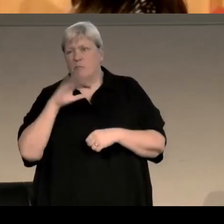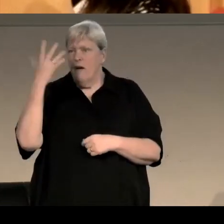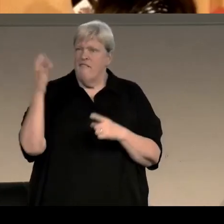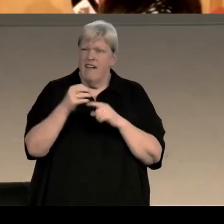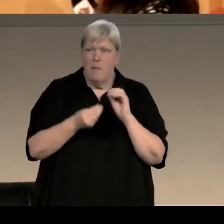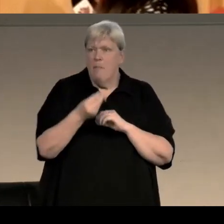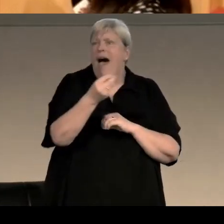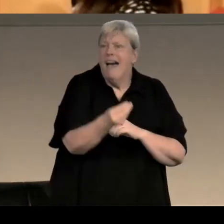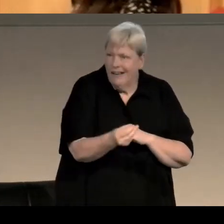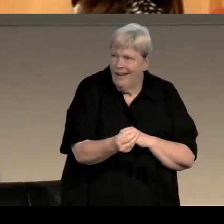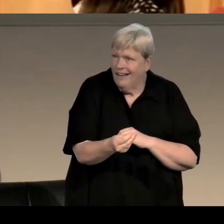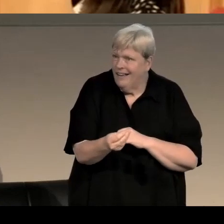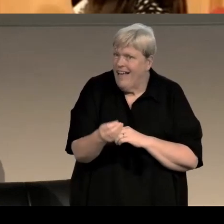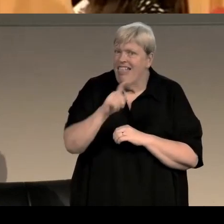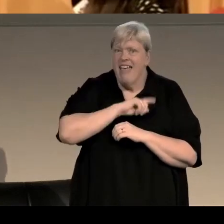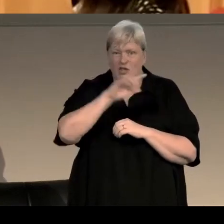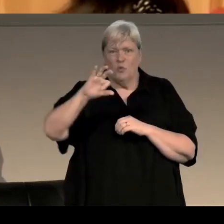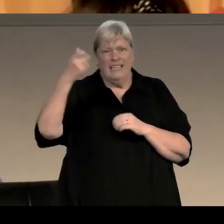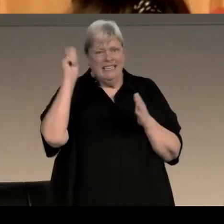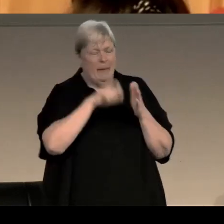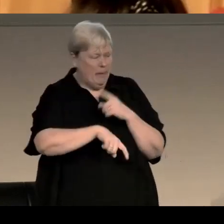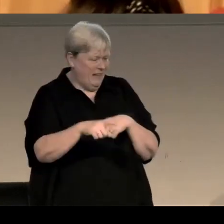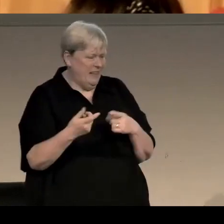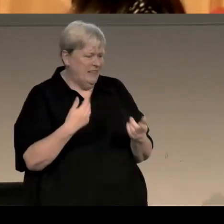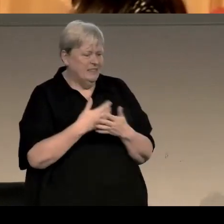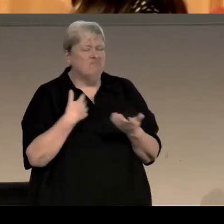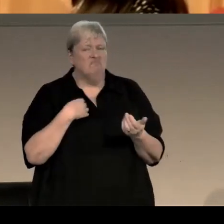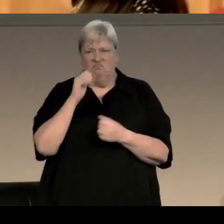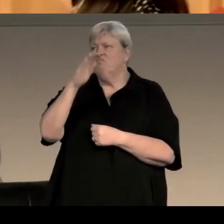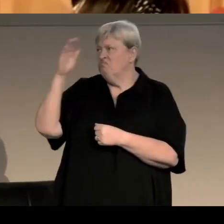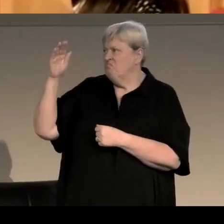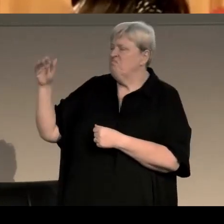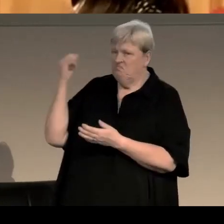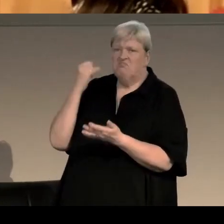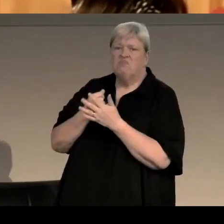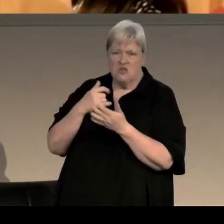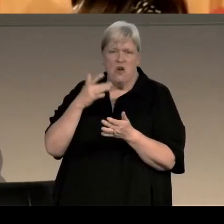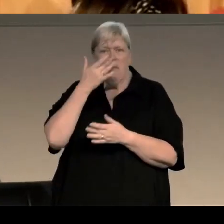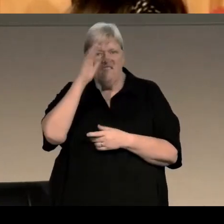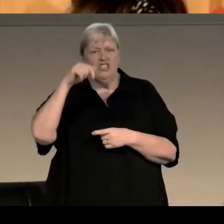you know, which was great so that was the start of me building my own library of crime fiction, and that was where I discovered Josephine Tay,